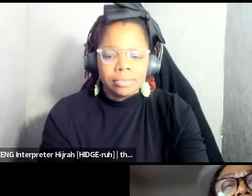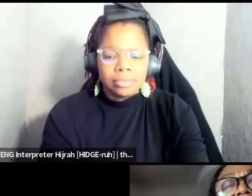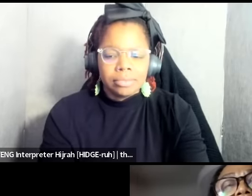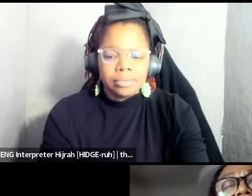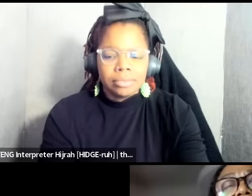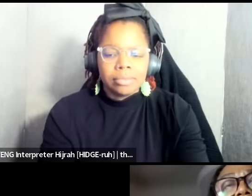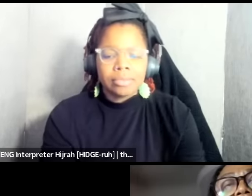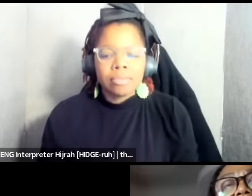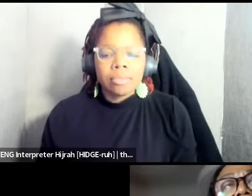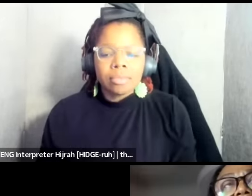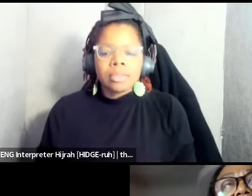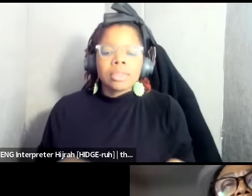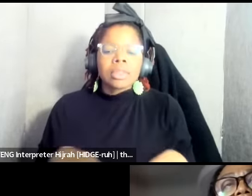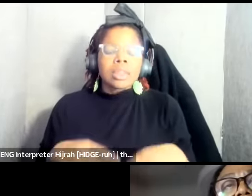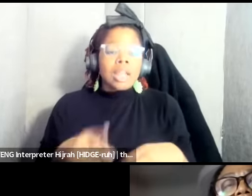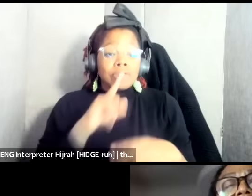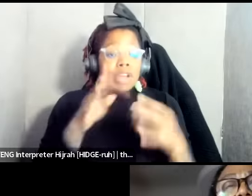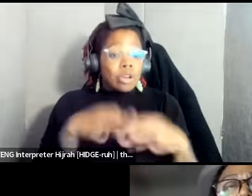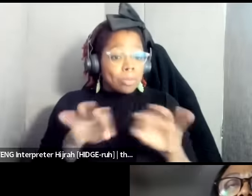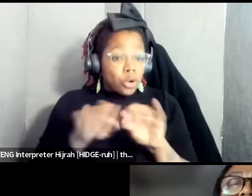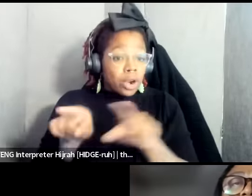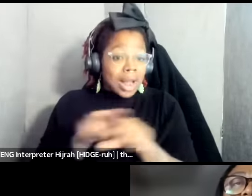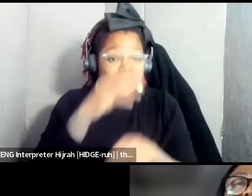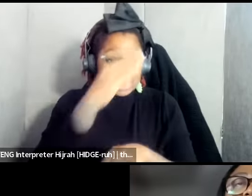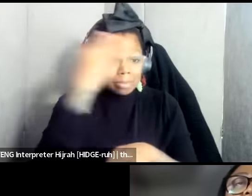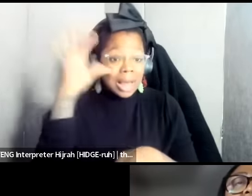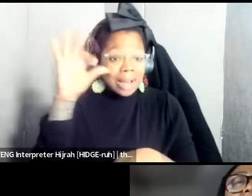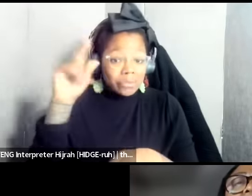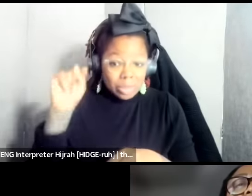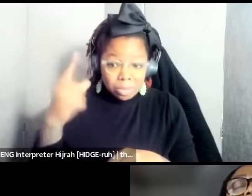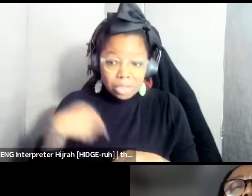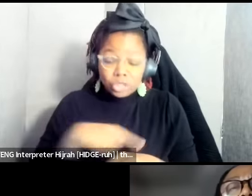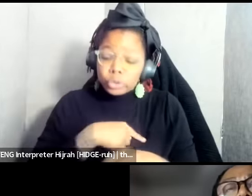understand and that we sharpen that being in conversations around what is colonization it's